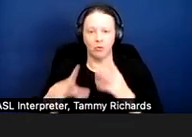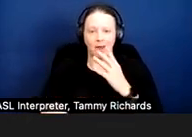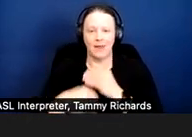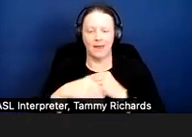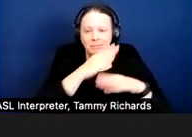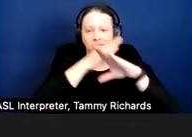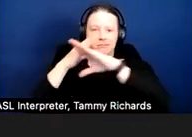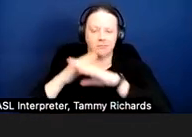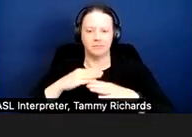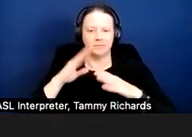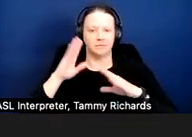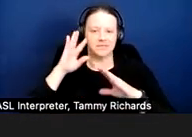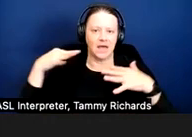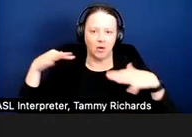[Pause].